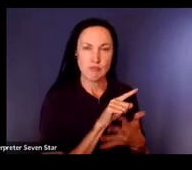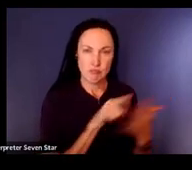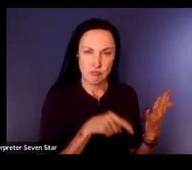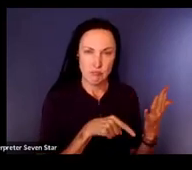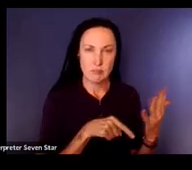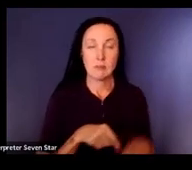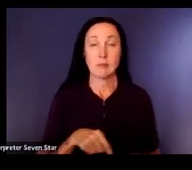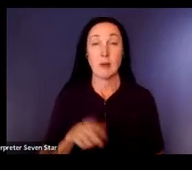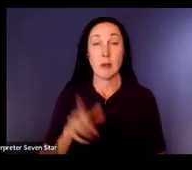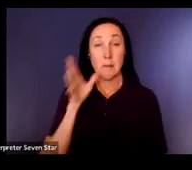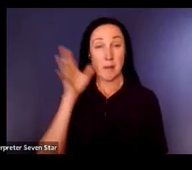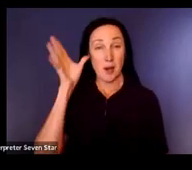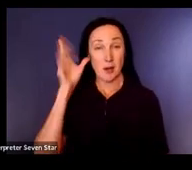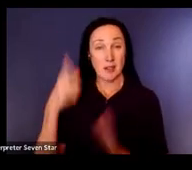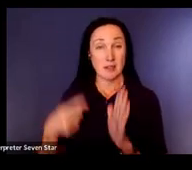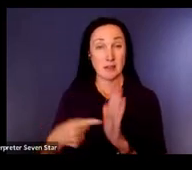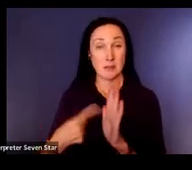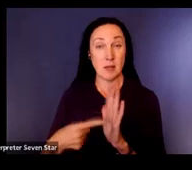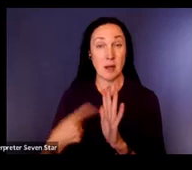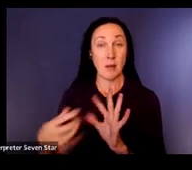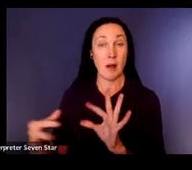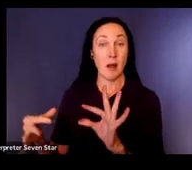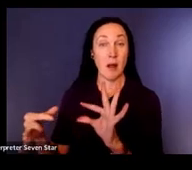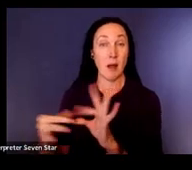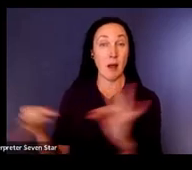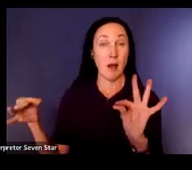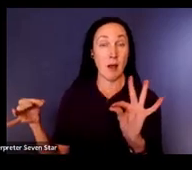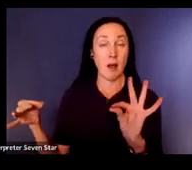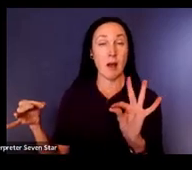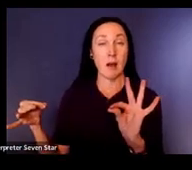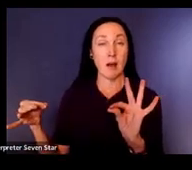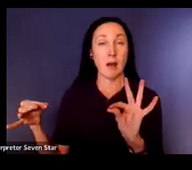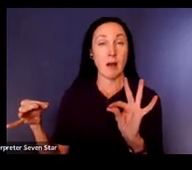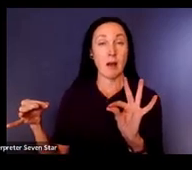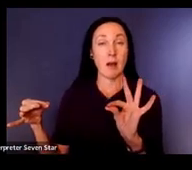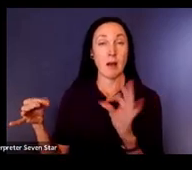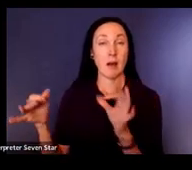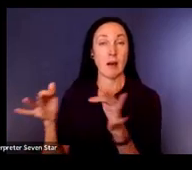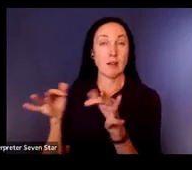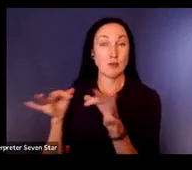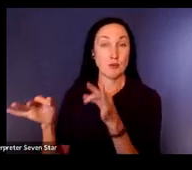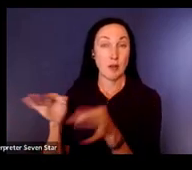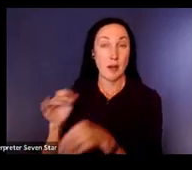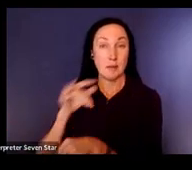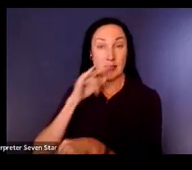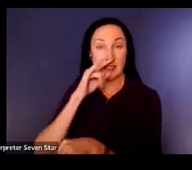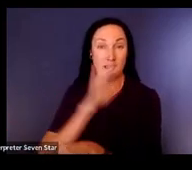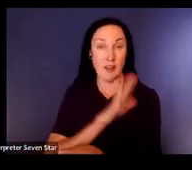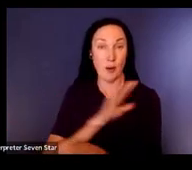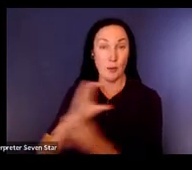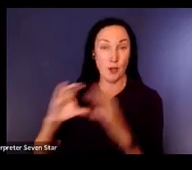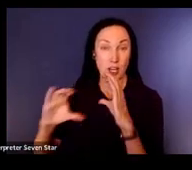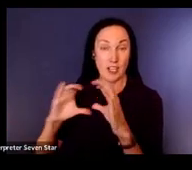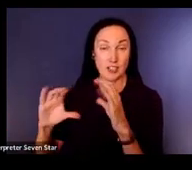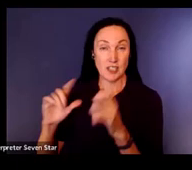will say one thing about communication and then it's only later that someone says something and